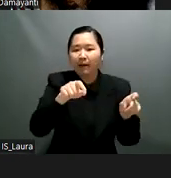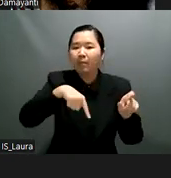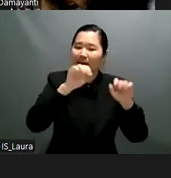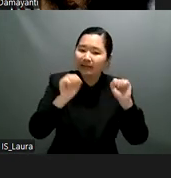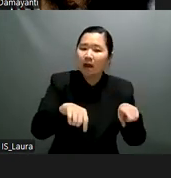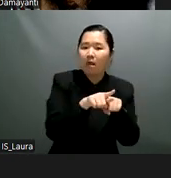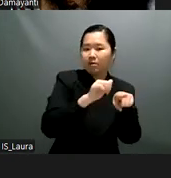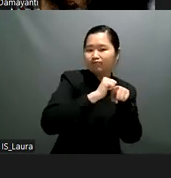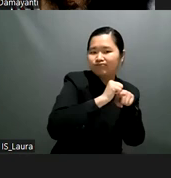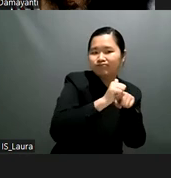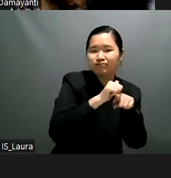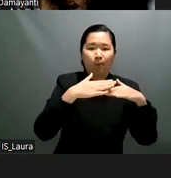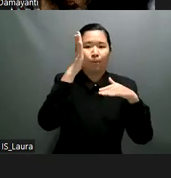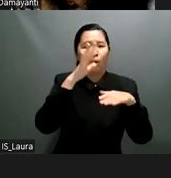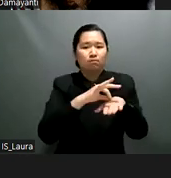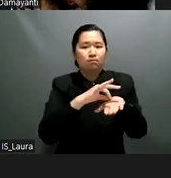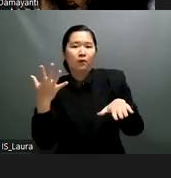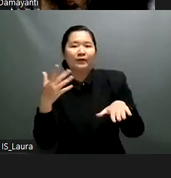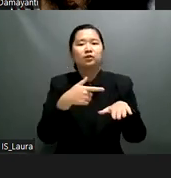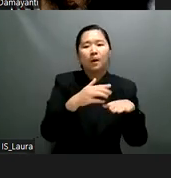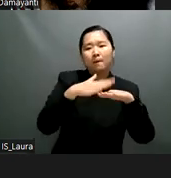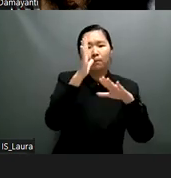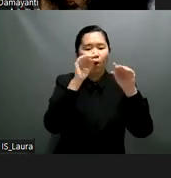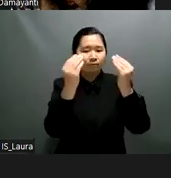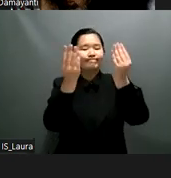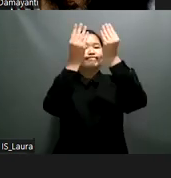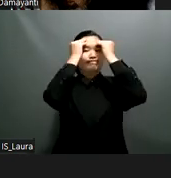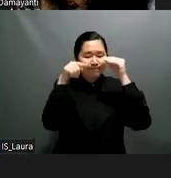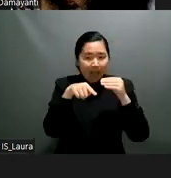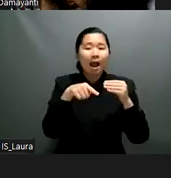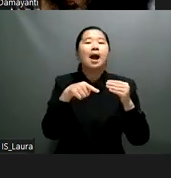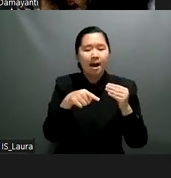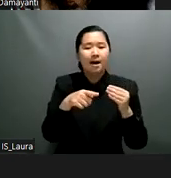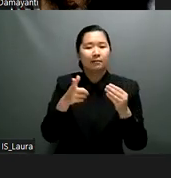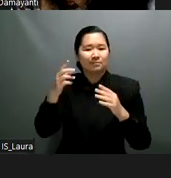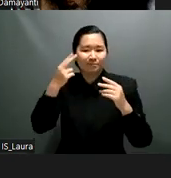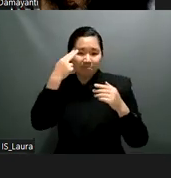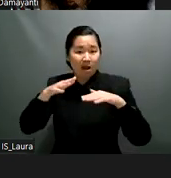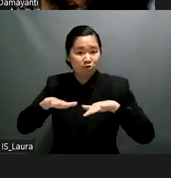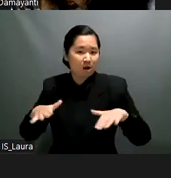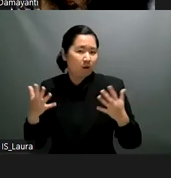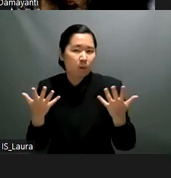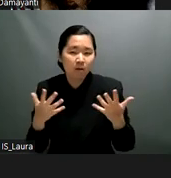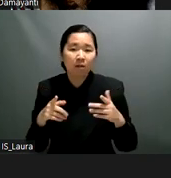where experiments and visual representations are adequately described and explained further to this